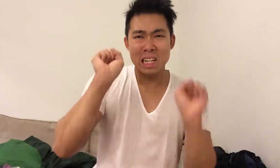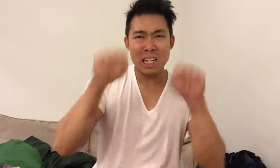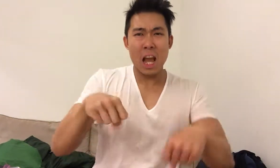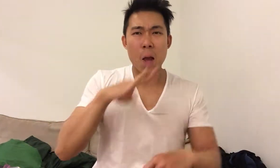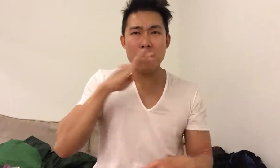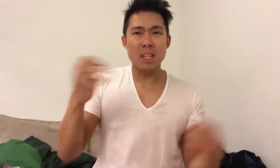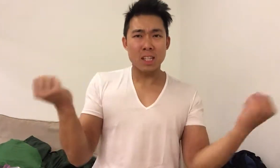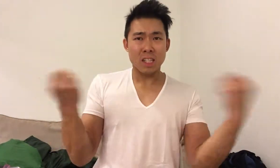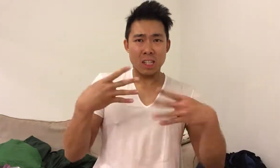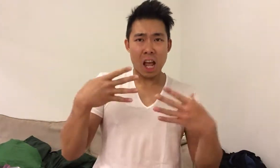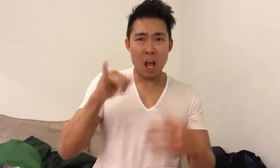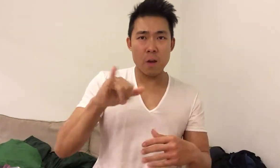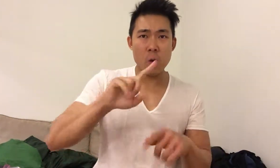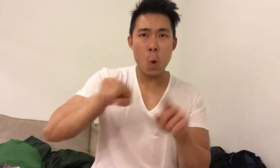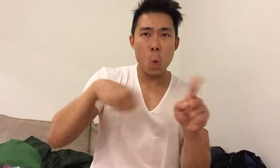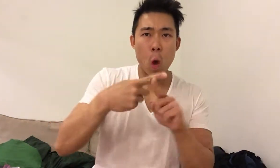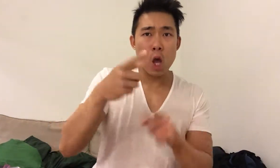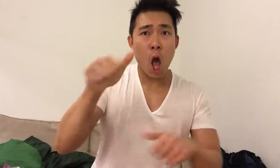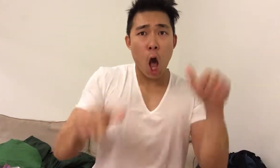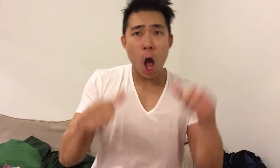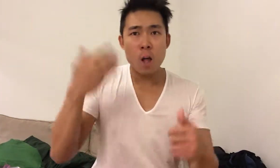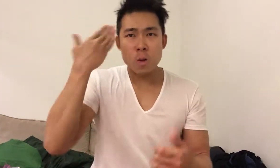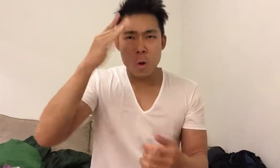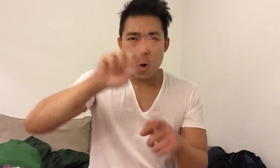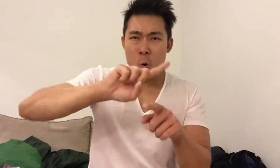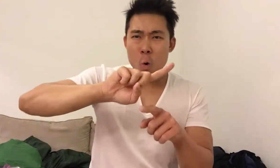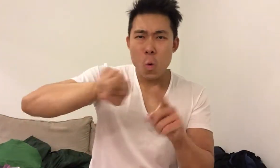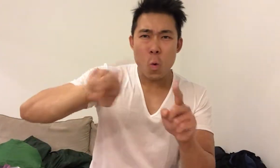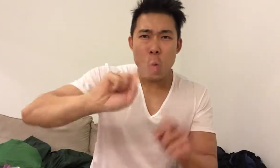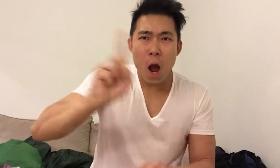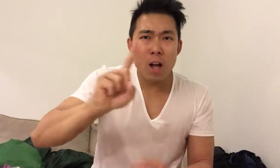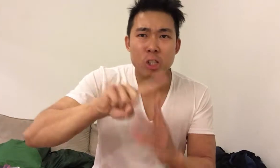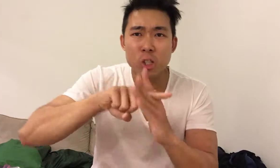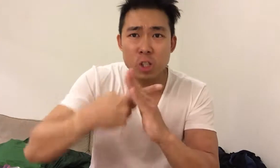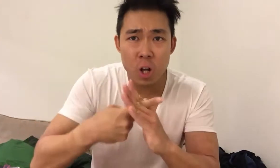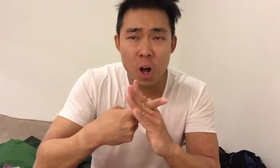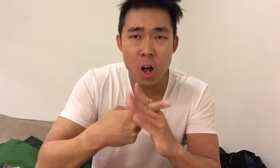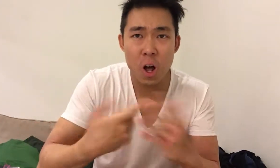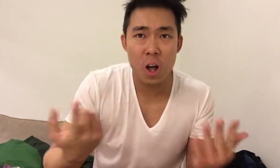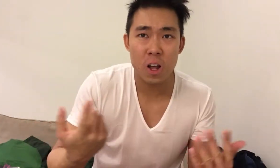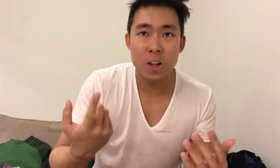It can be scary when you don't know where to begin or how to do it.